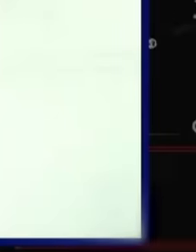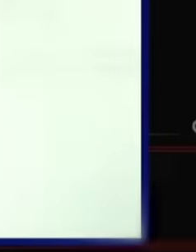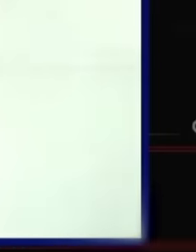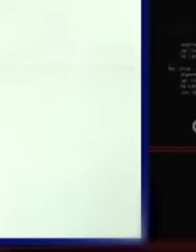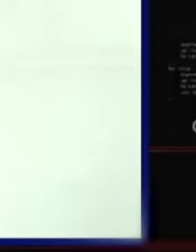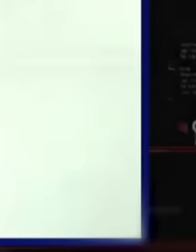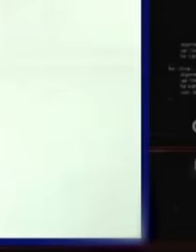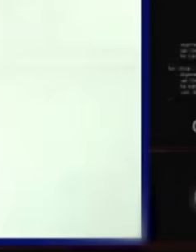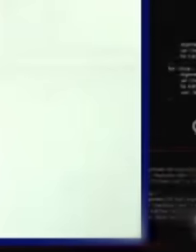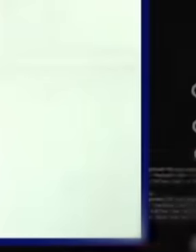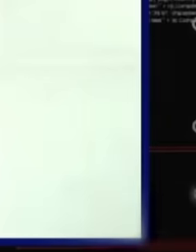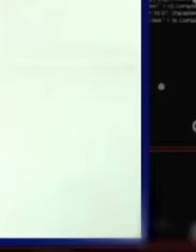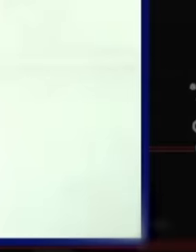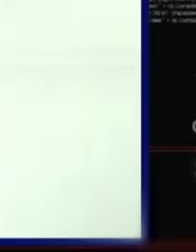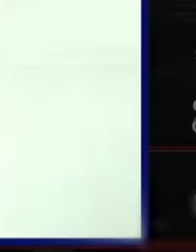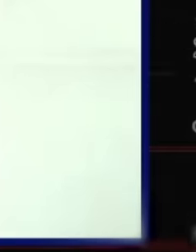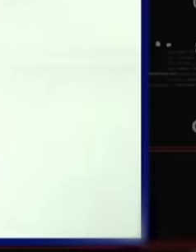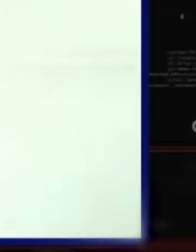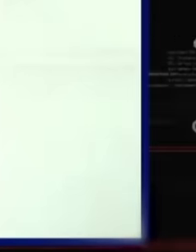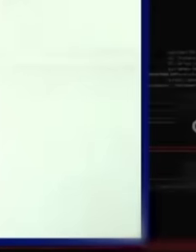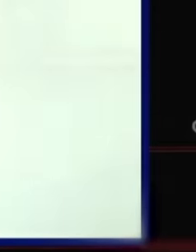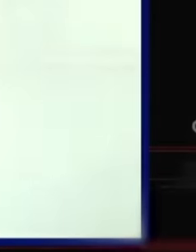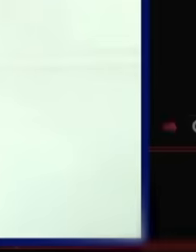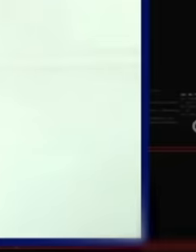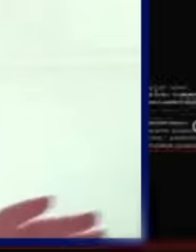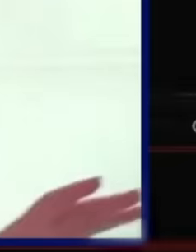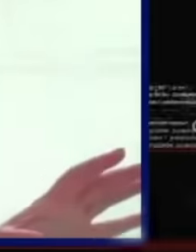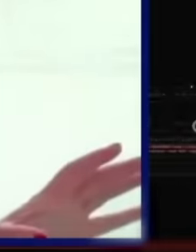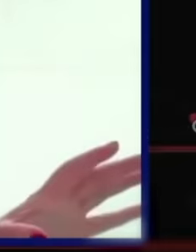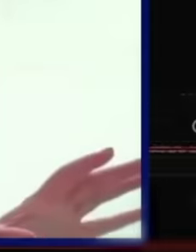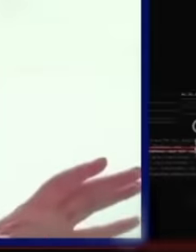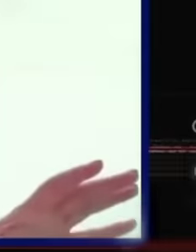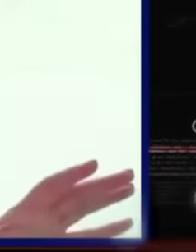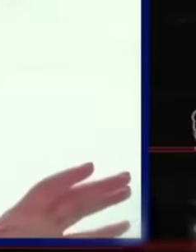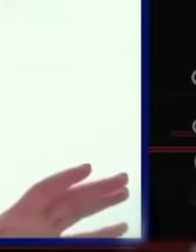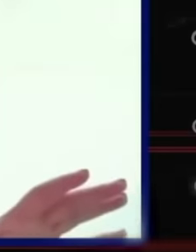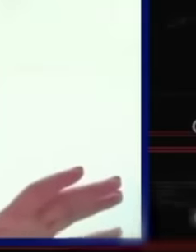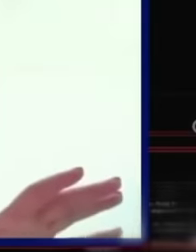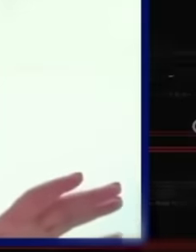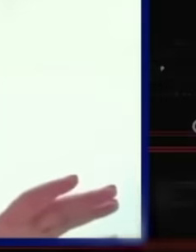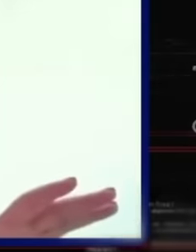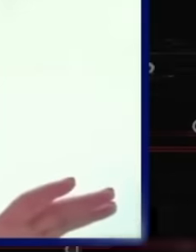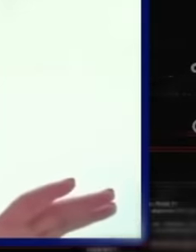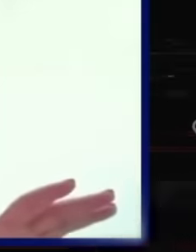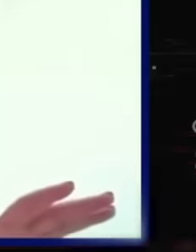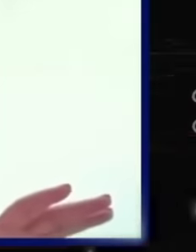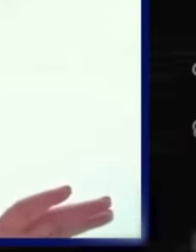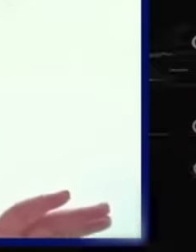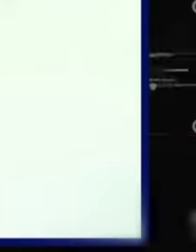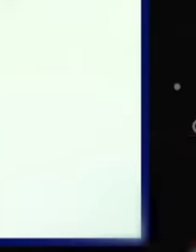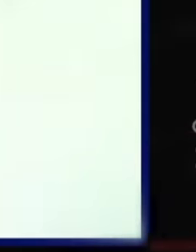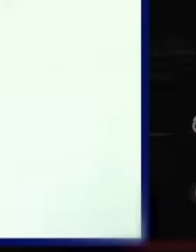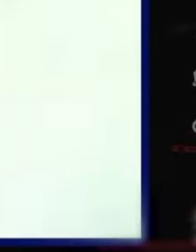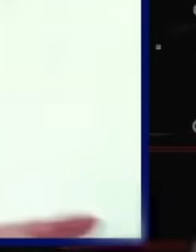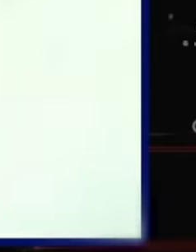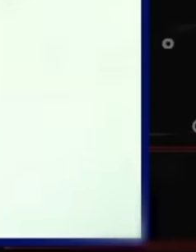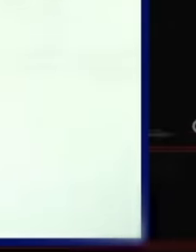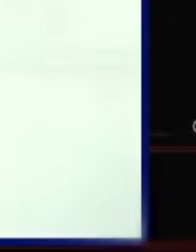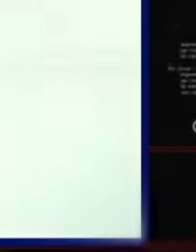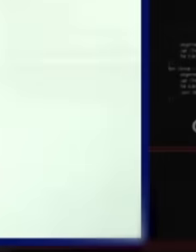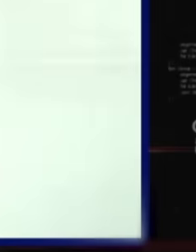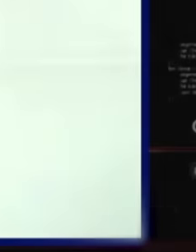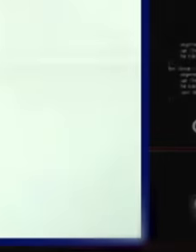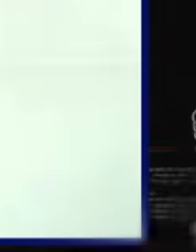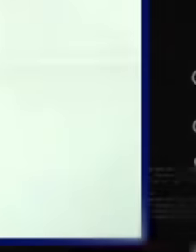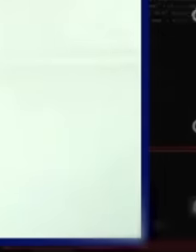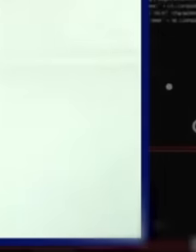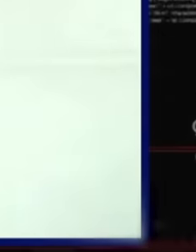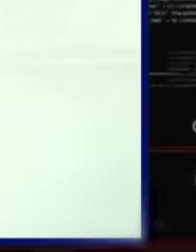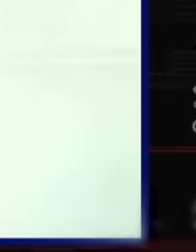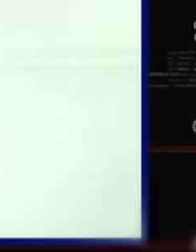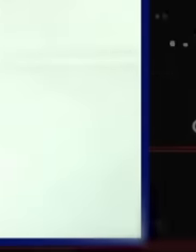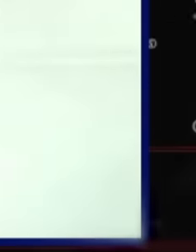clear, I have all the power of the State at my disposal we have the Wi and the prosecutor's office and